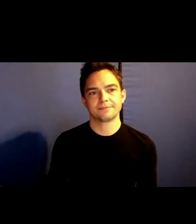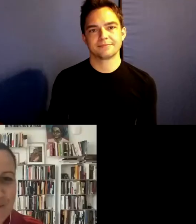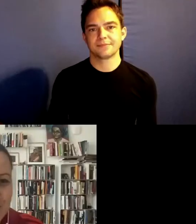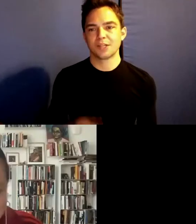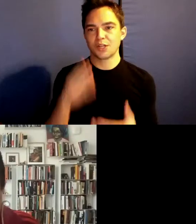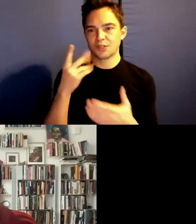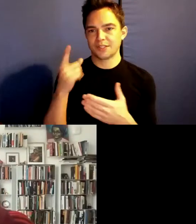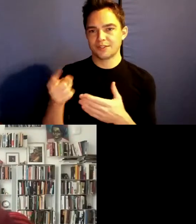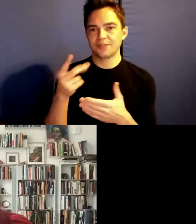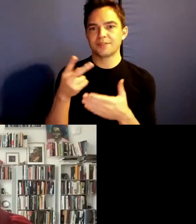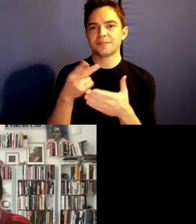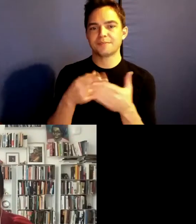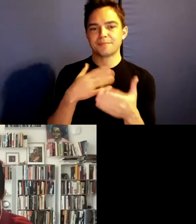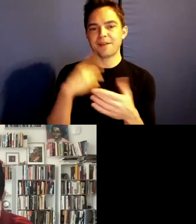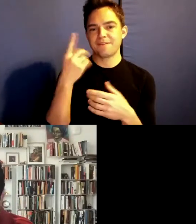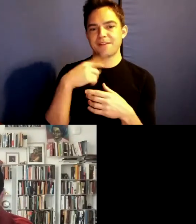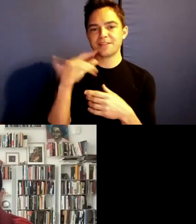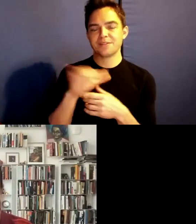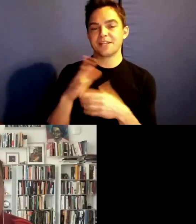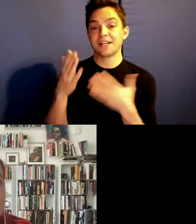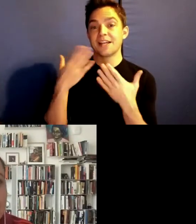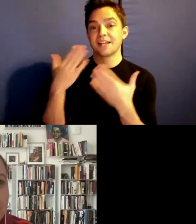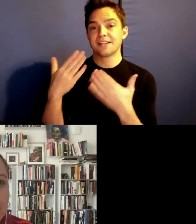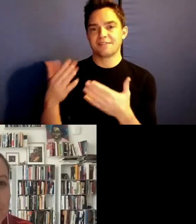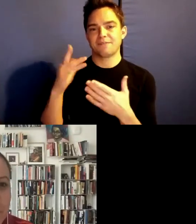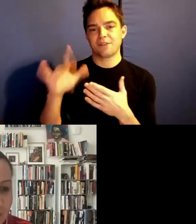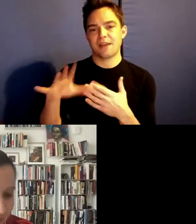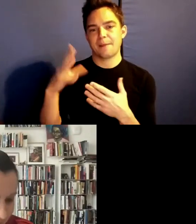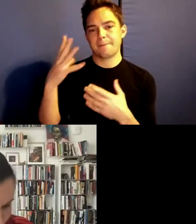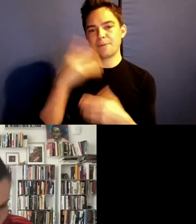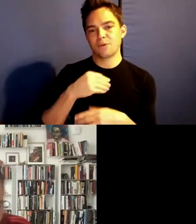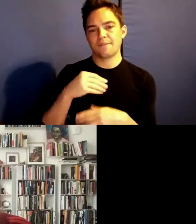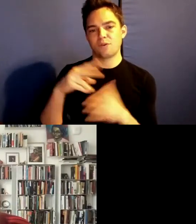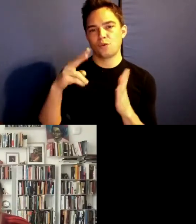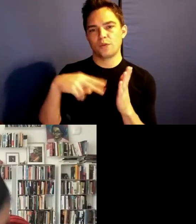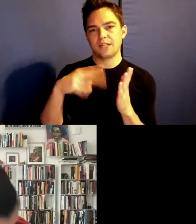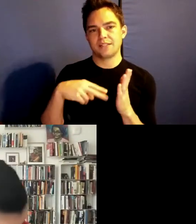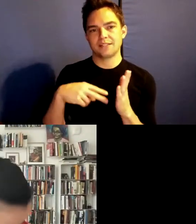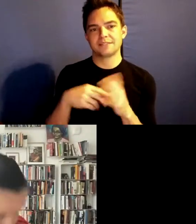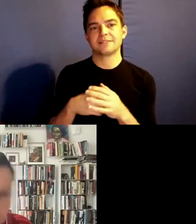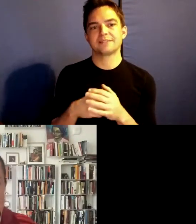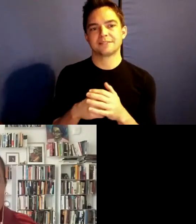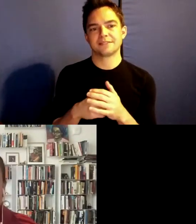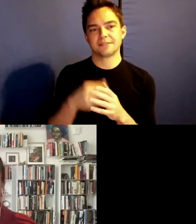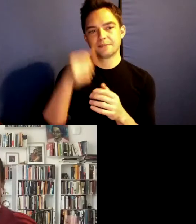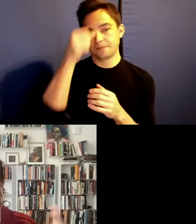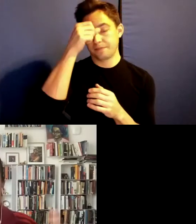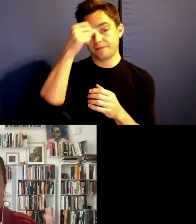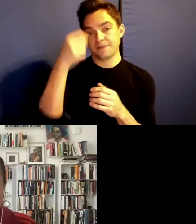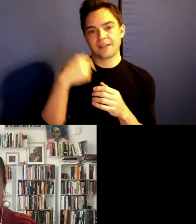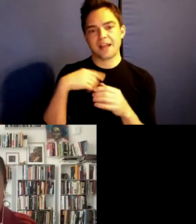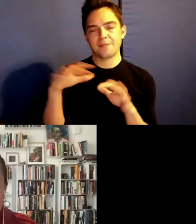Gracias for that beautiful reading. I've been piecing together hearing the book